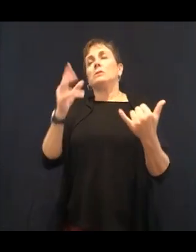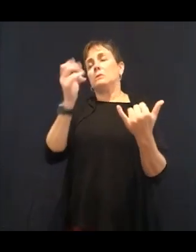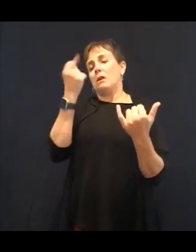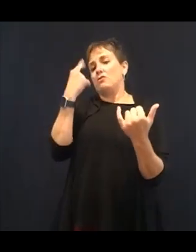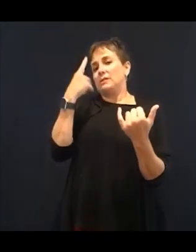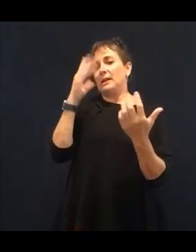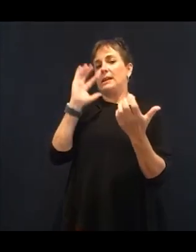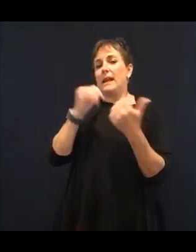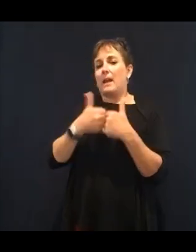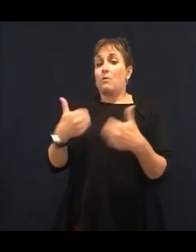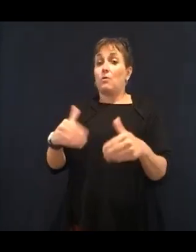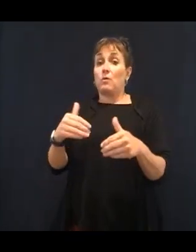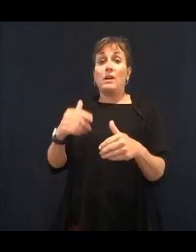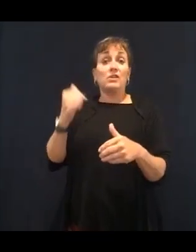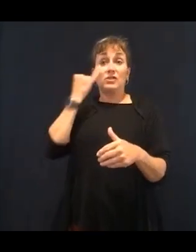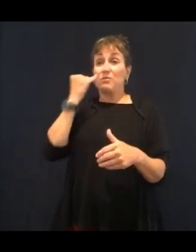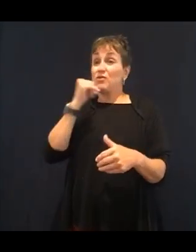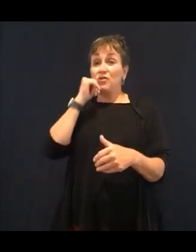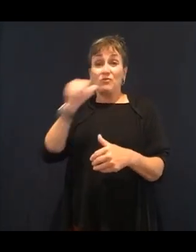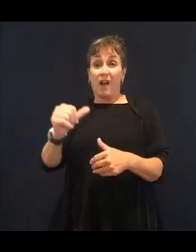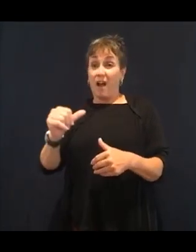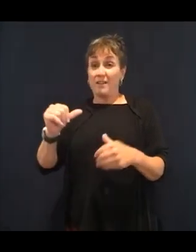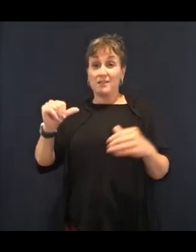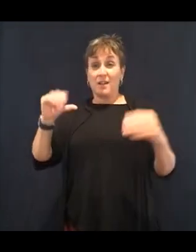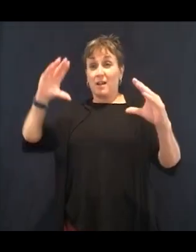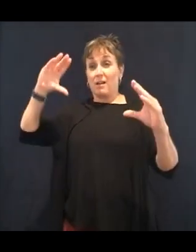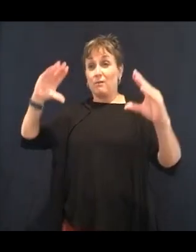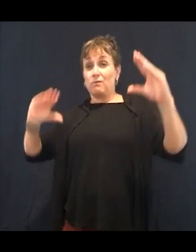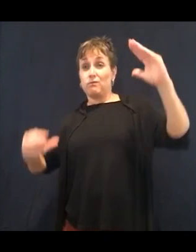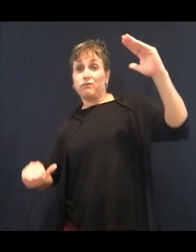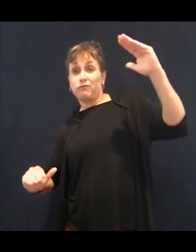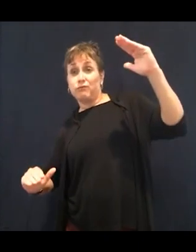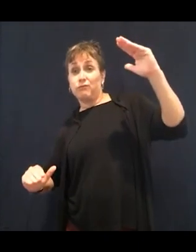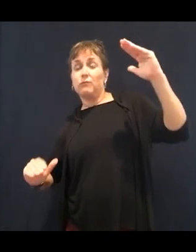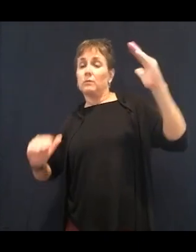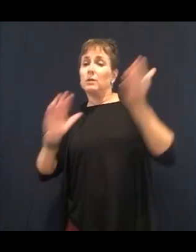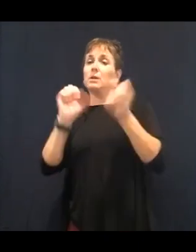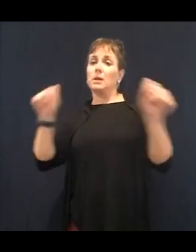When we're using the warm water and lemon in the morning-- the reason I use warm water or lukewarm